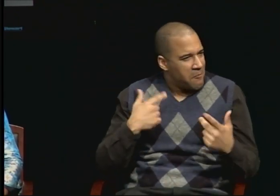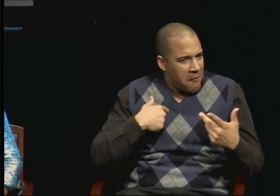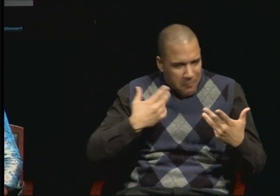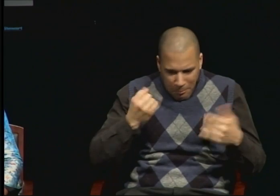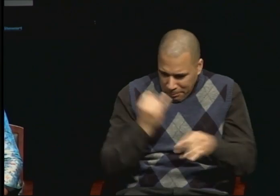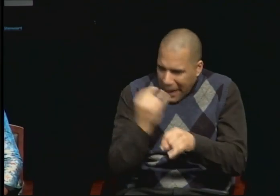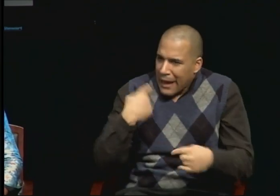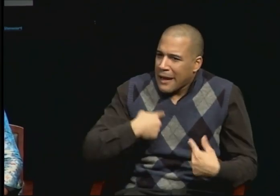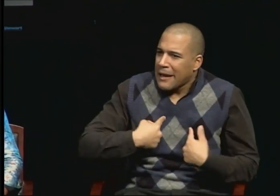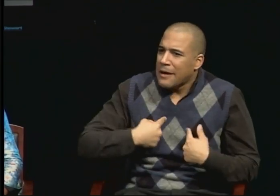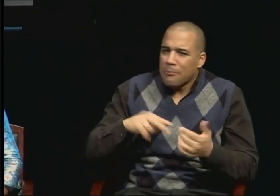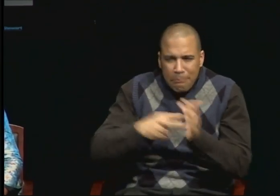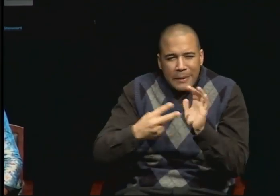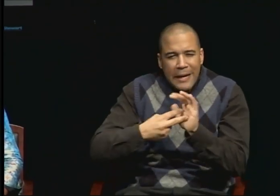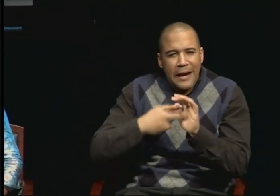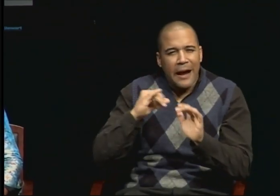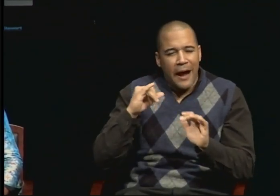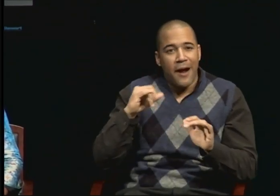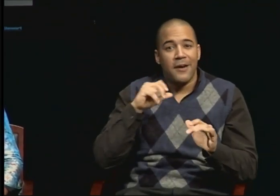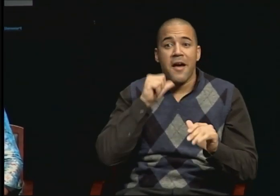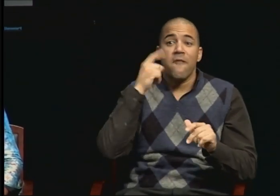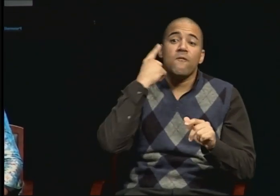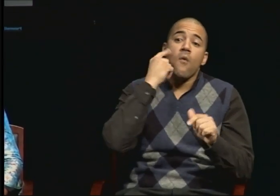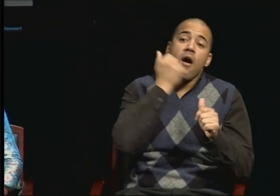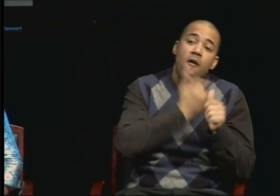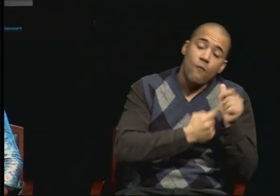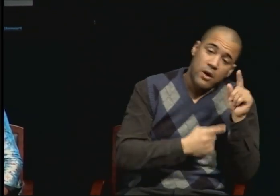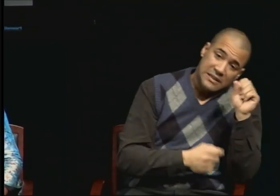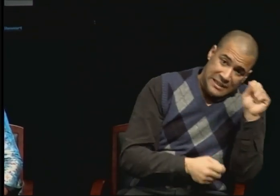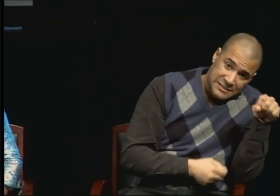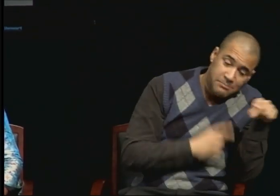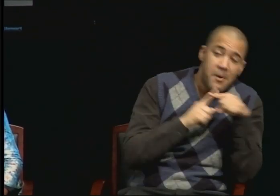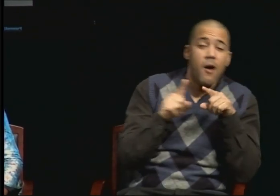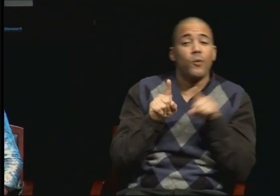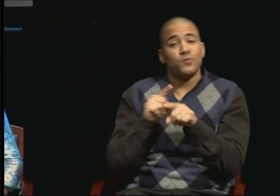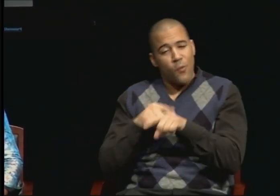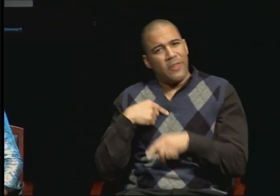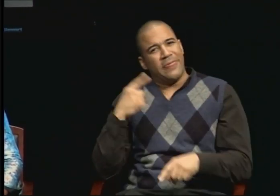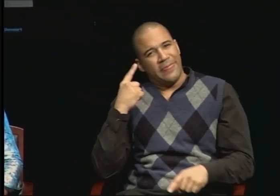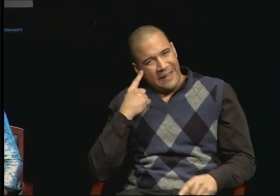You know for everyone, yes. But mostly for you guys, I want you to let you know